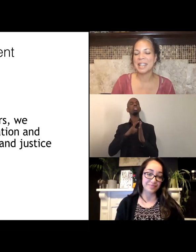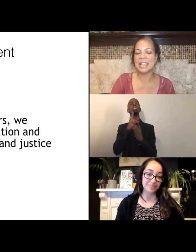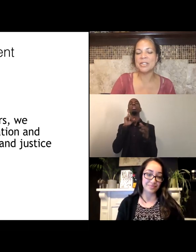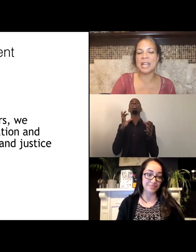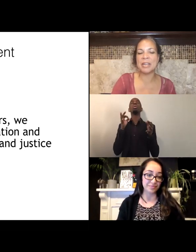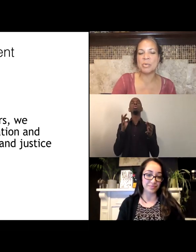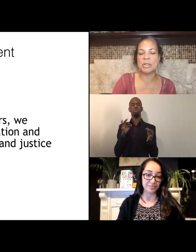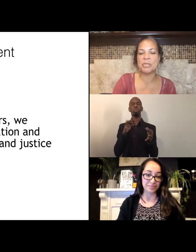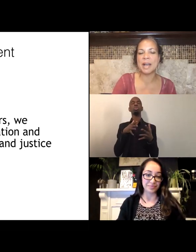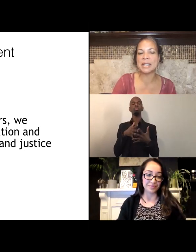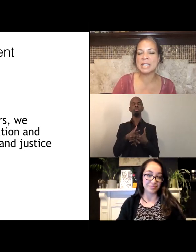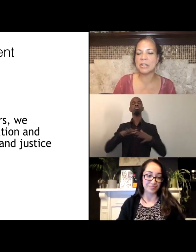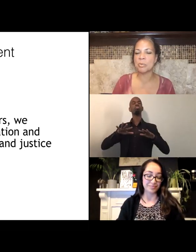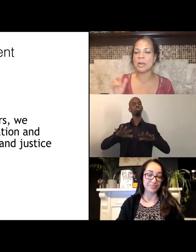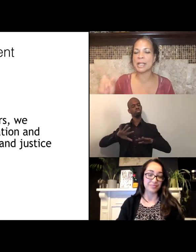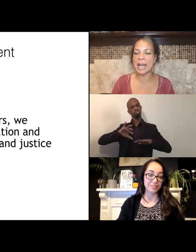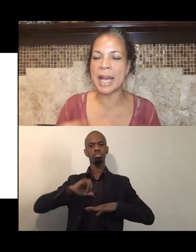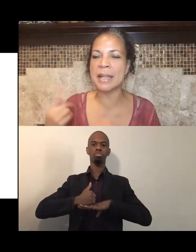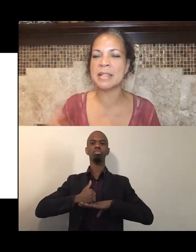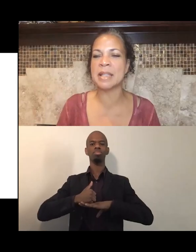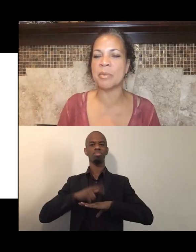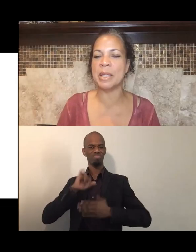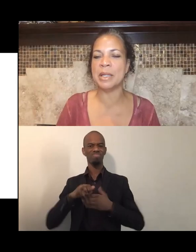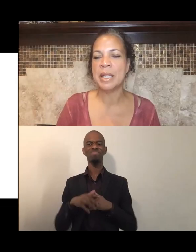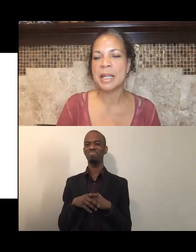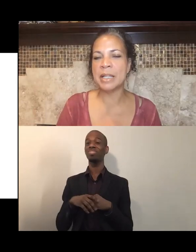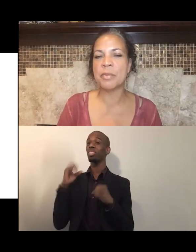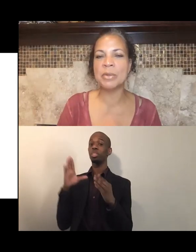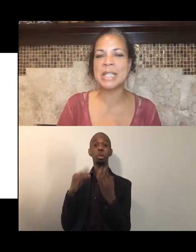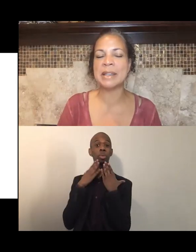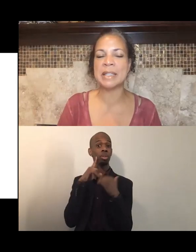Thank you to everyone who volunteered. We're gonna ask that we kind of rotate this,